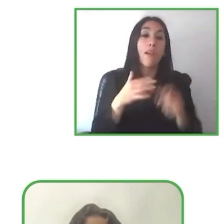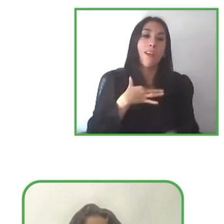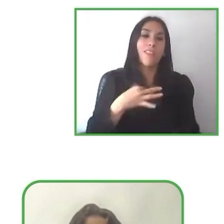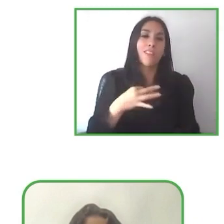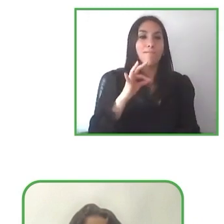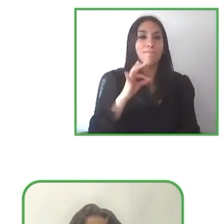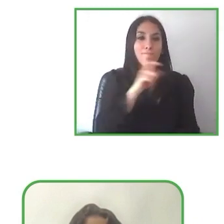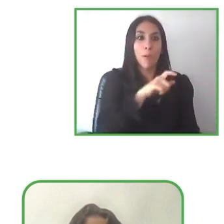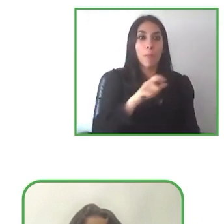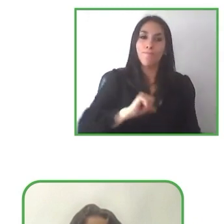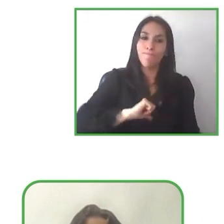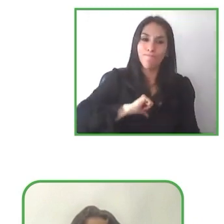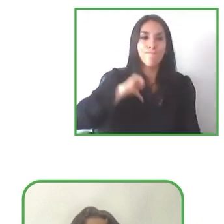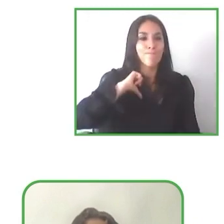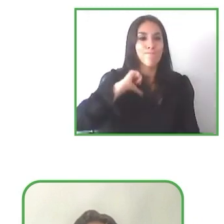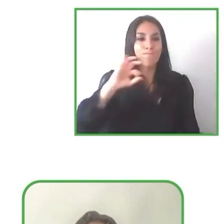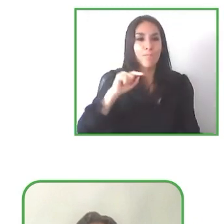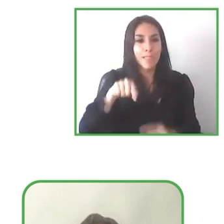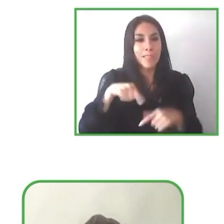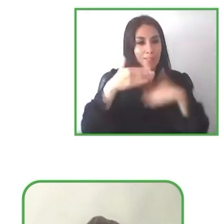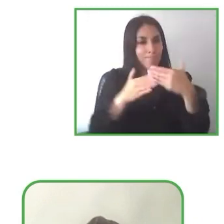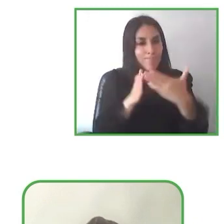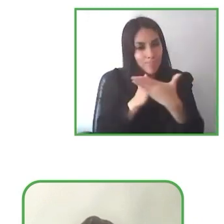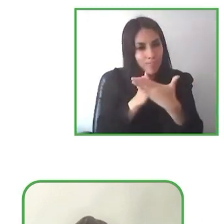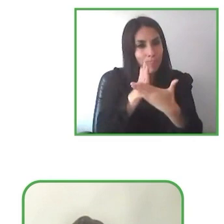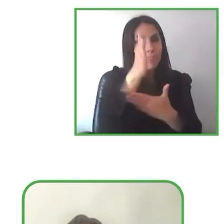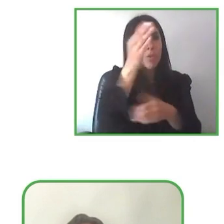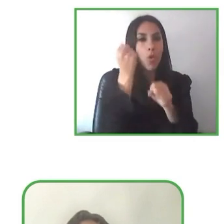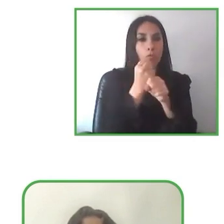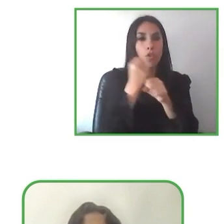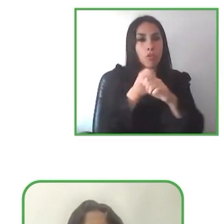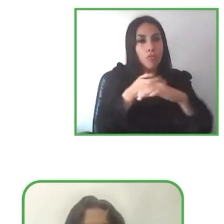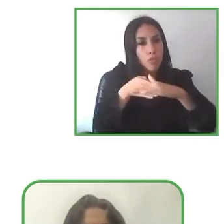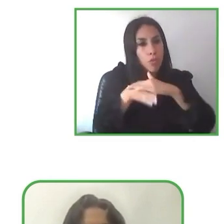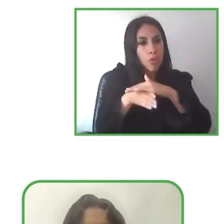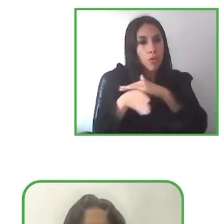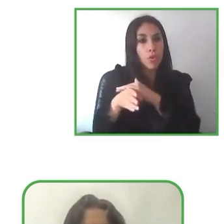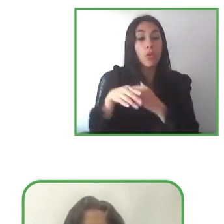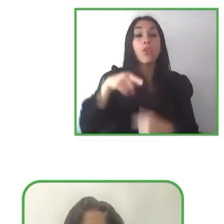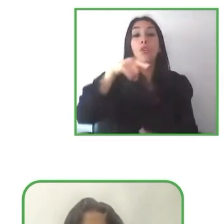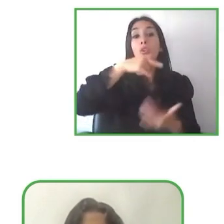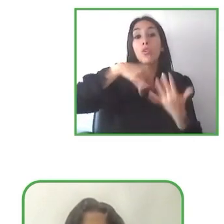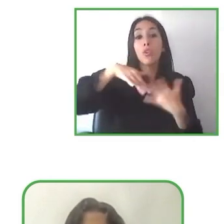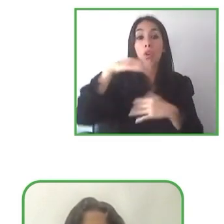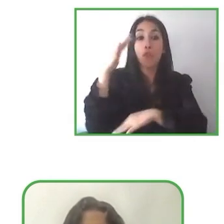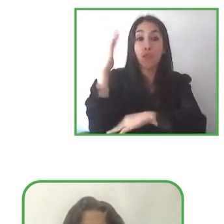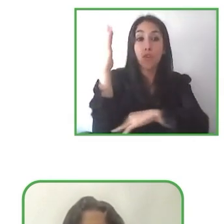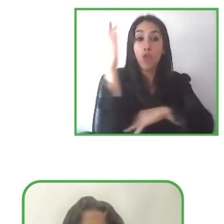I started working with the accessibility for natural environments in the 1990s.